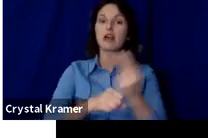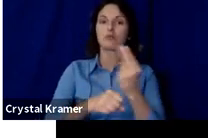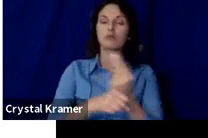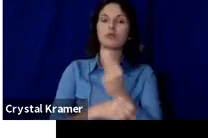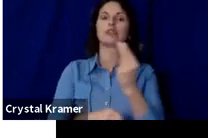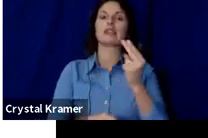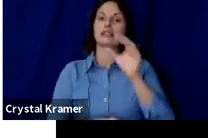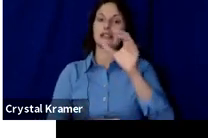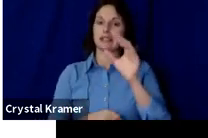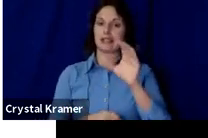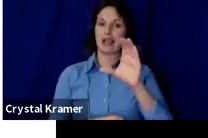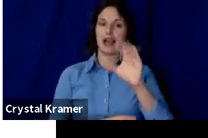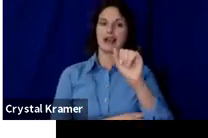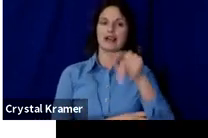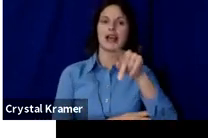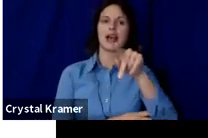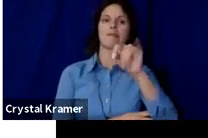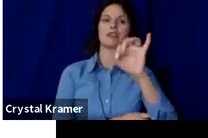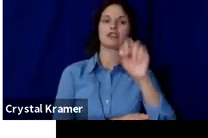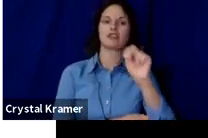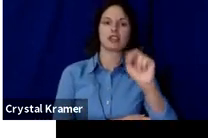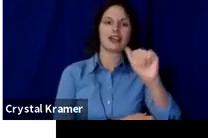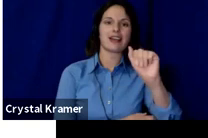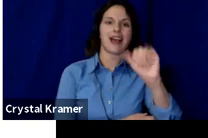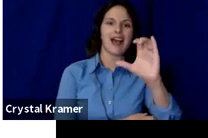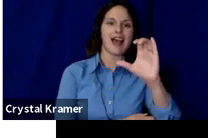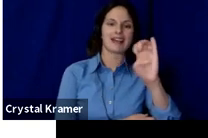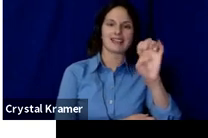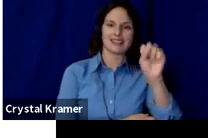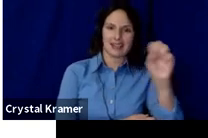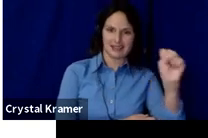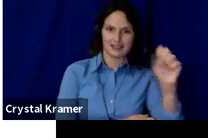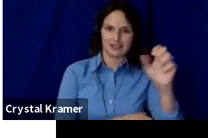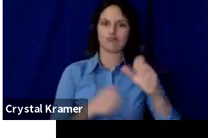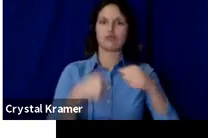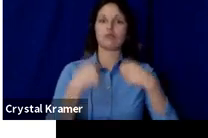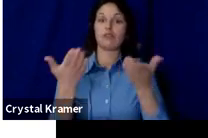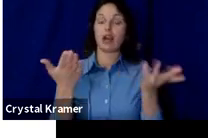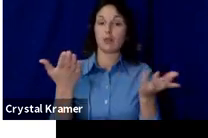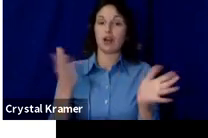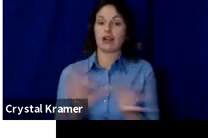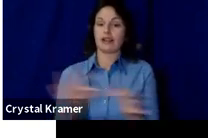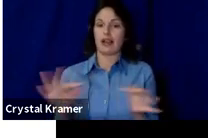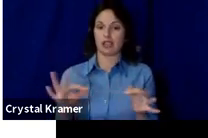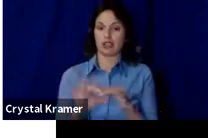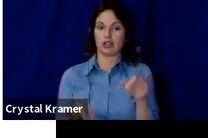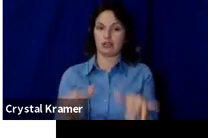American Sign Language Interpretation or VRI This is a part of our effort to better serve